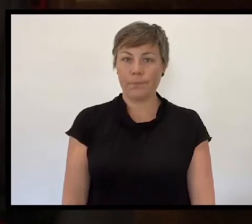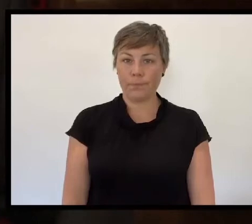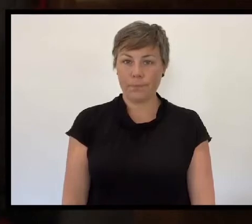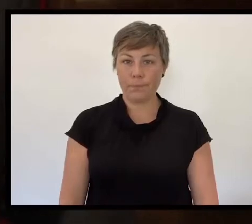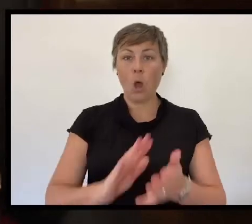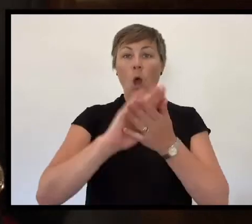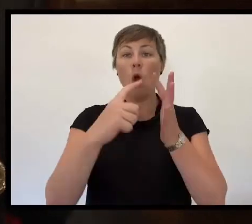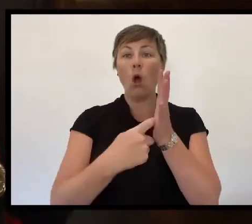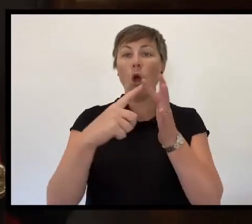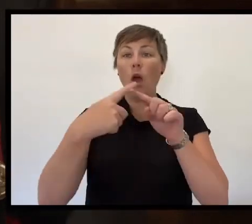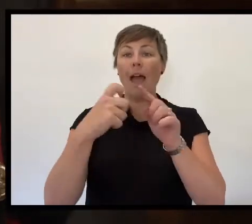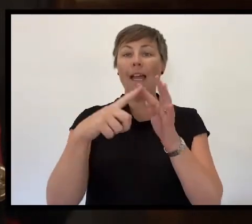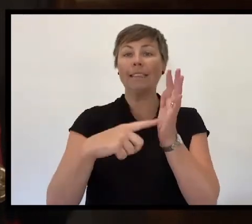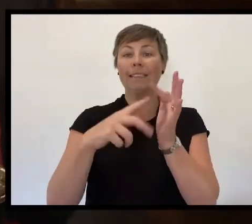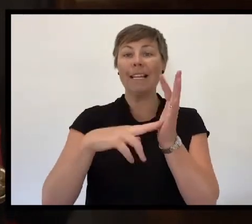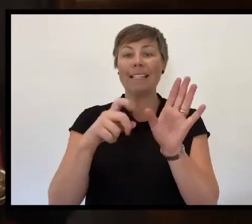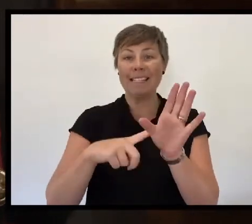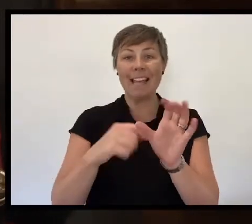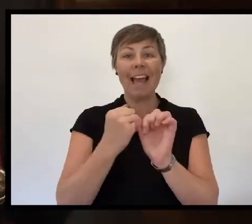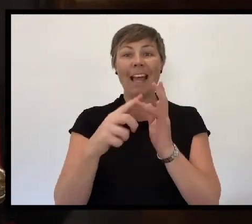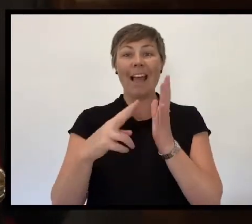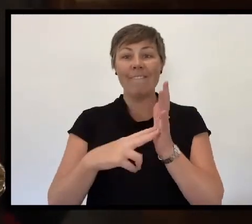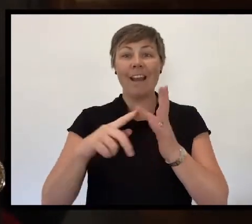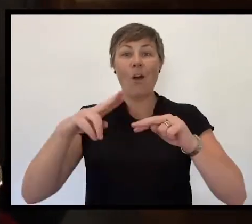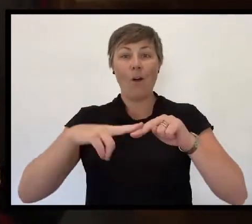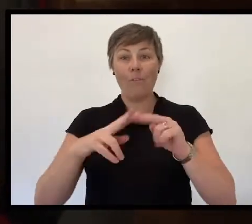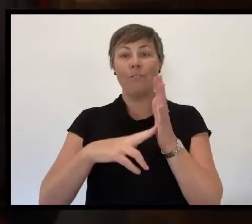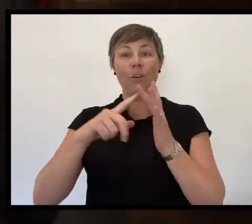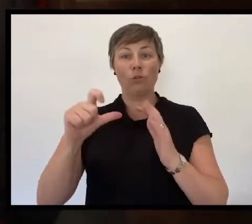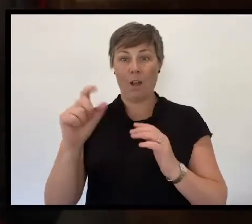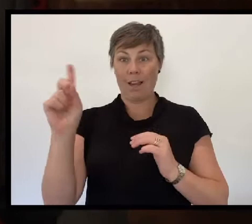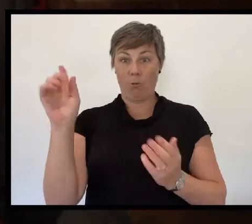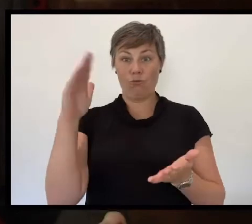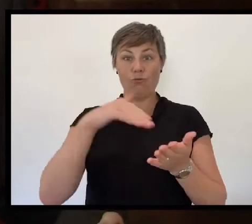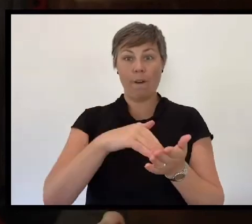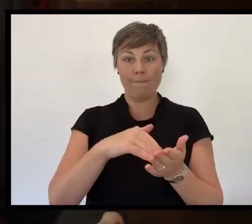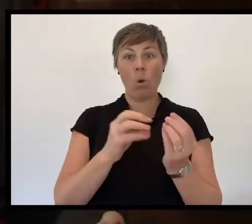Her Excellency the Governor of Victoria is now arriving and will be greeted by